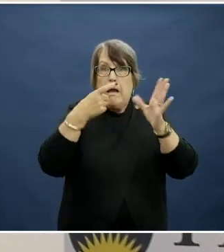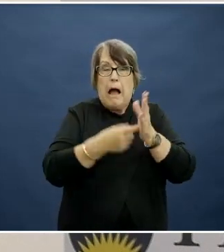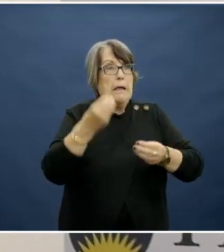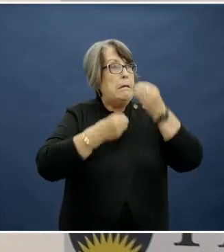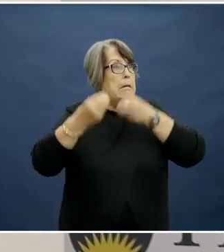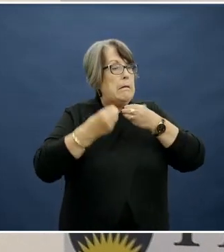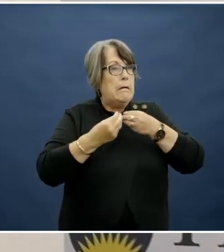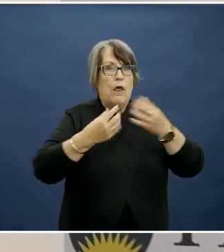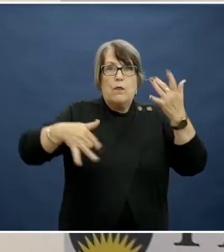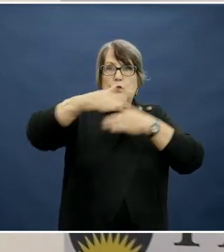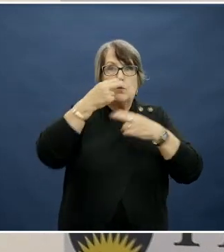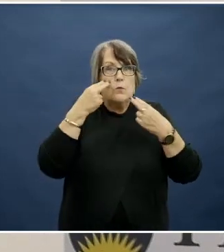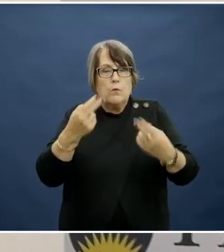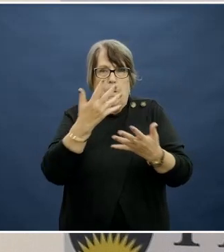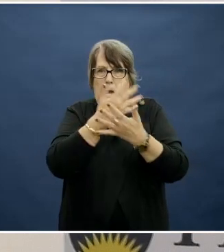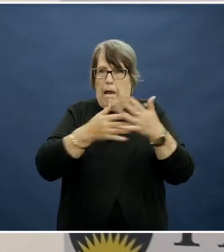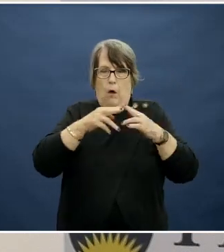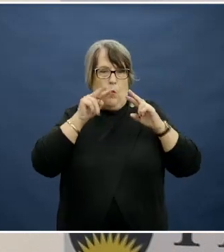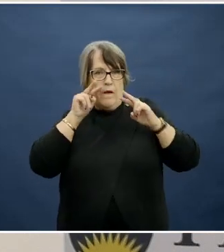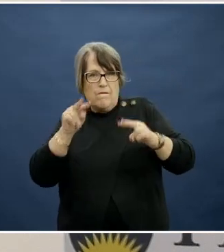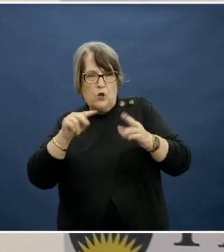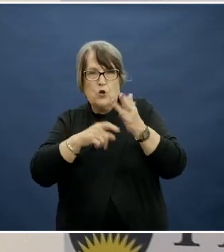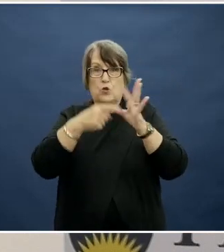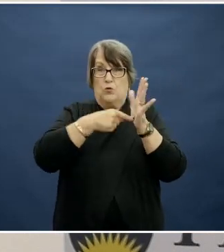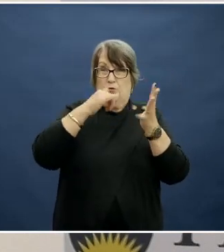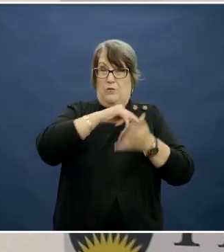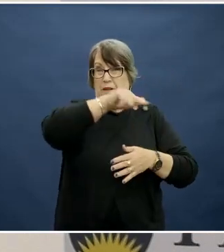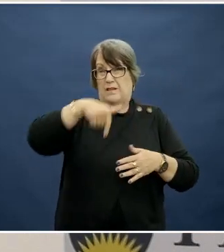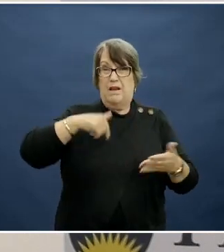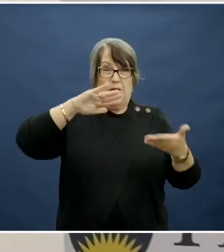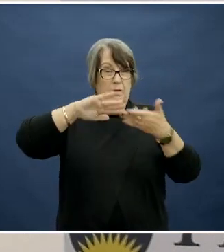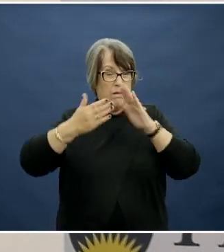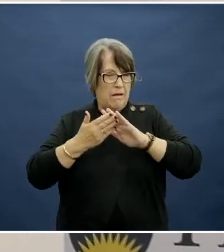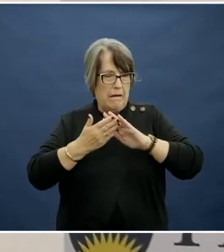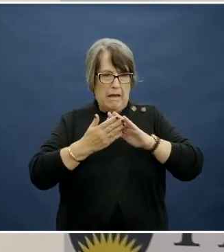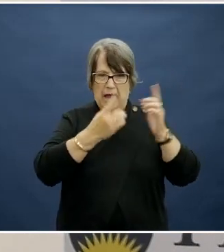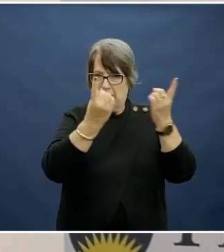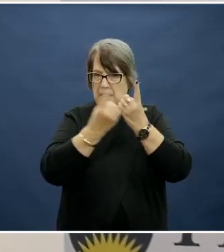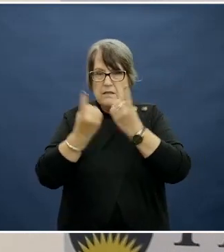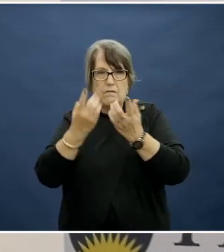social norms, how we view treats in our society, and the range of caregivers involved in feeding